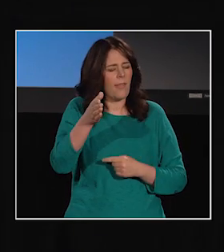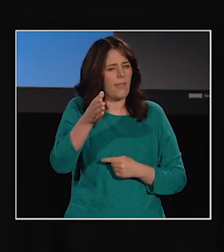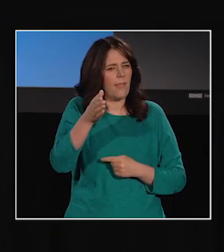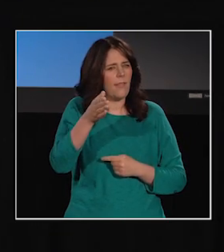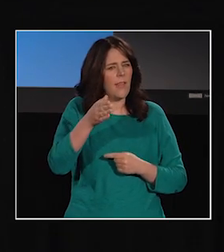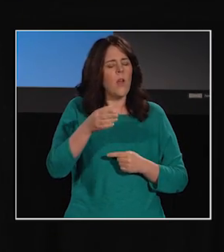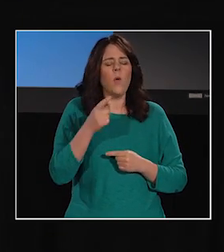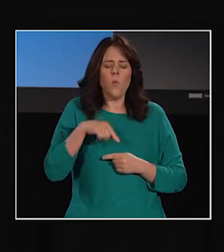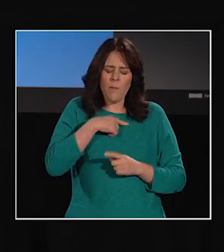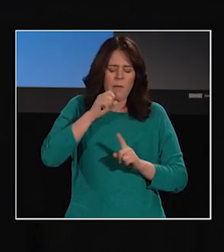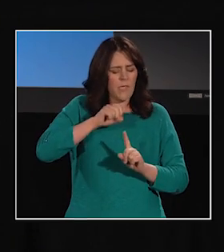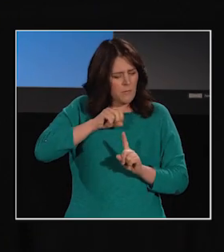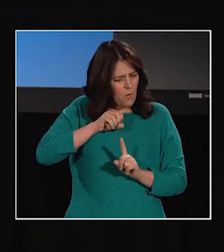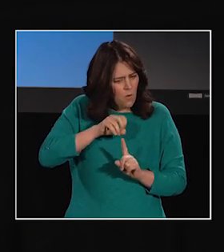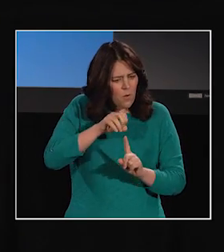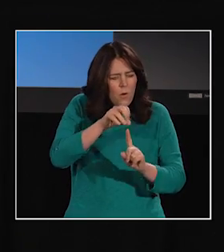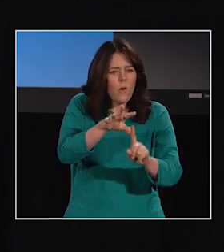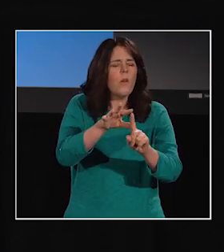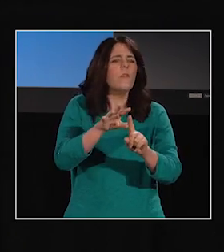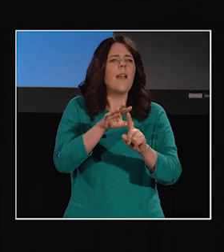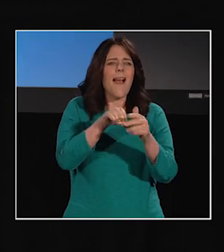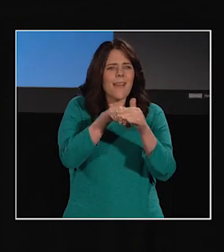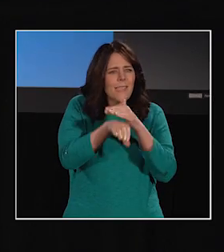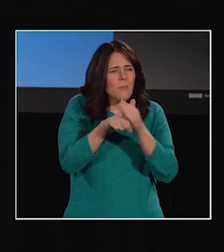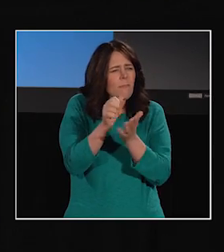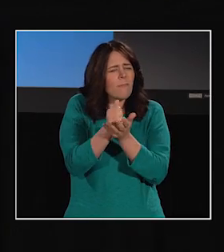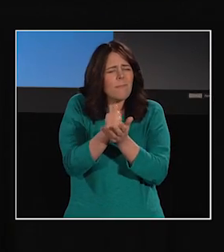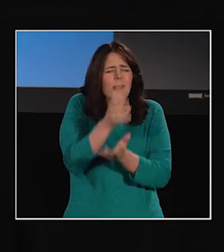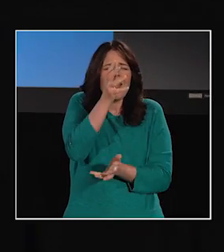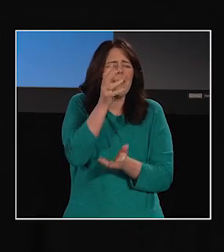We need exposure to accessible, rich language